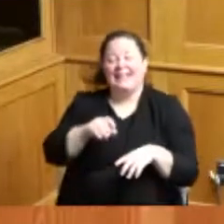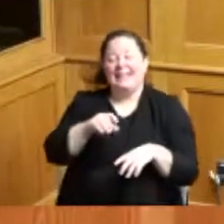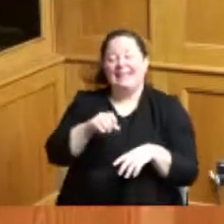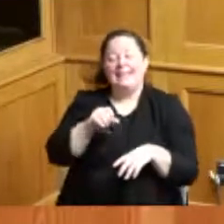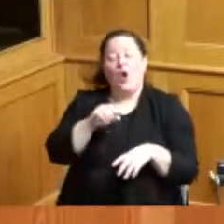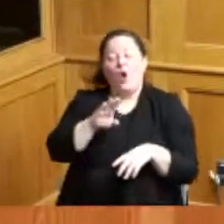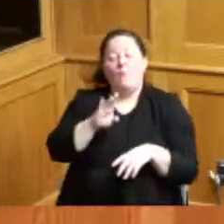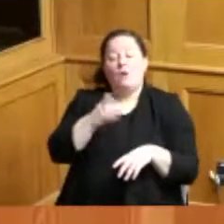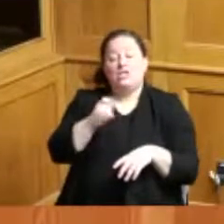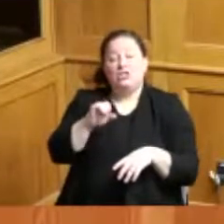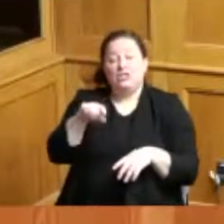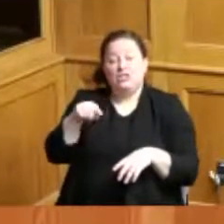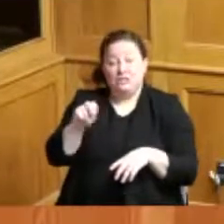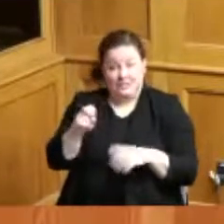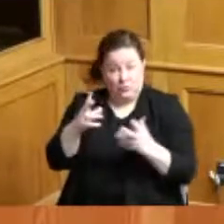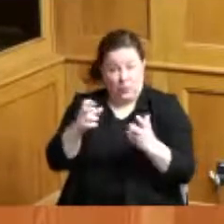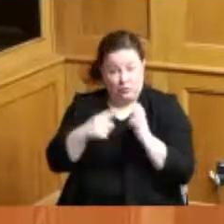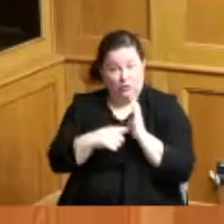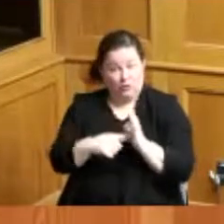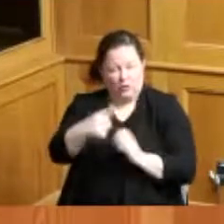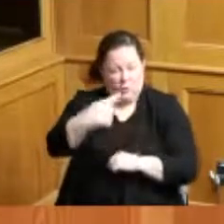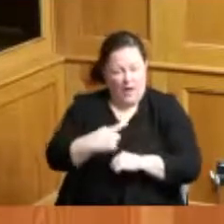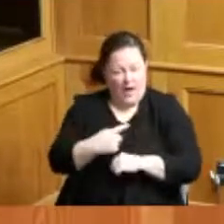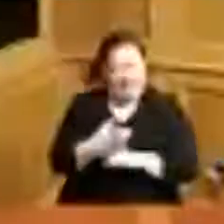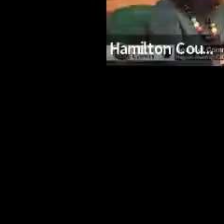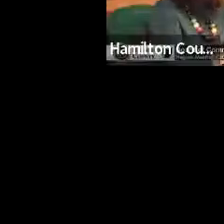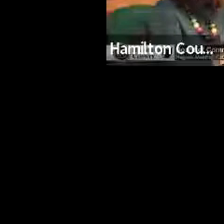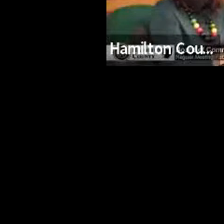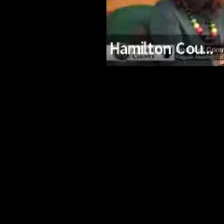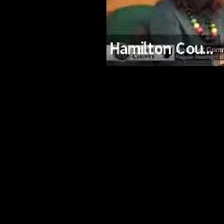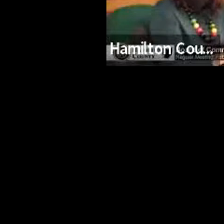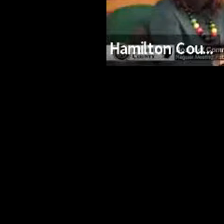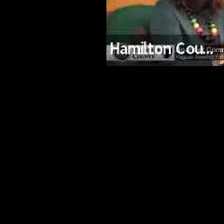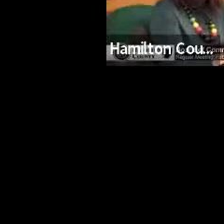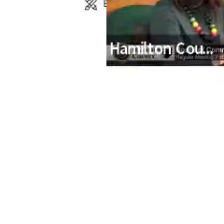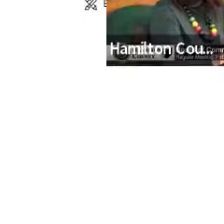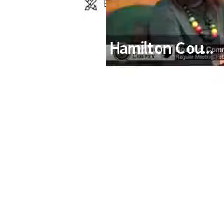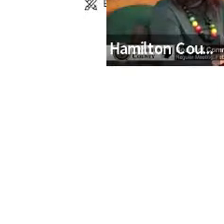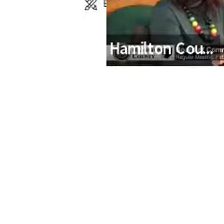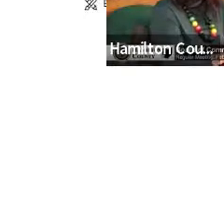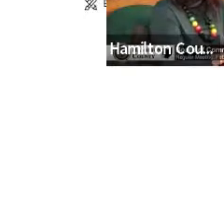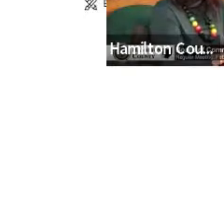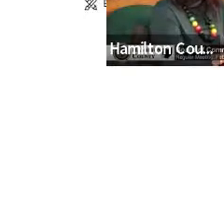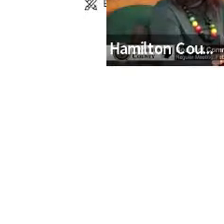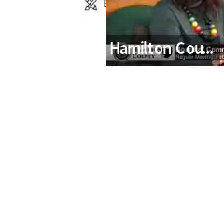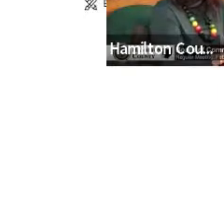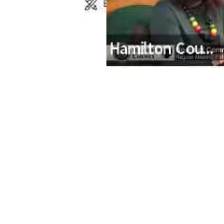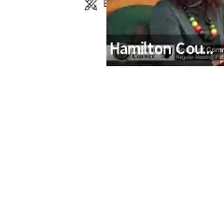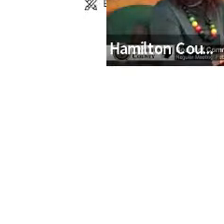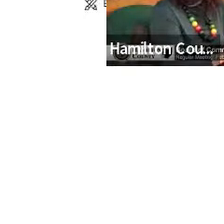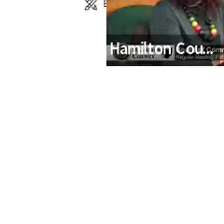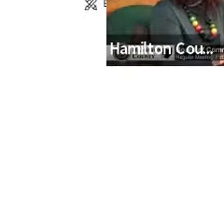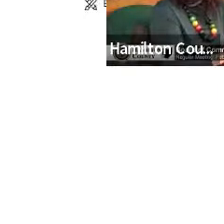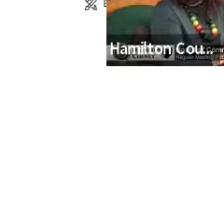is gonna show you one thing we of course declared the Bengals Super Bowl day their their day and